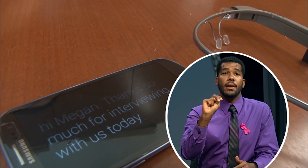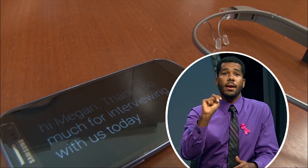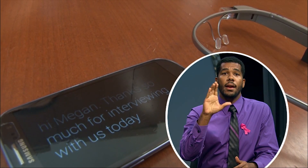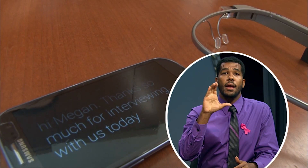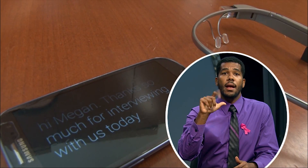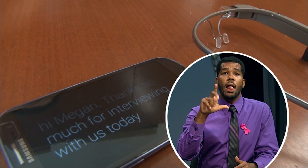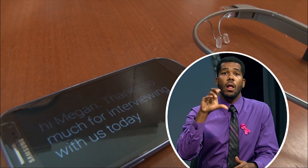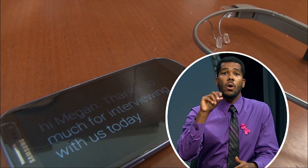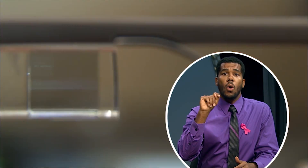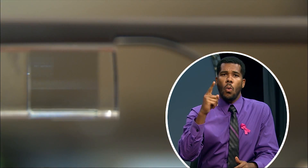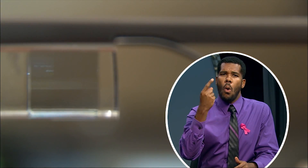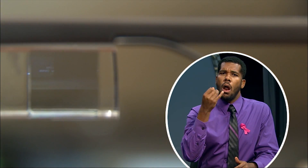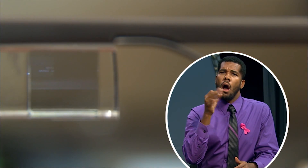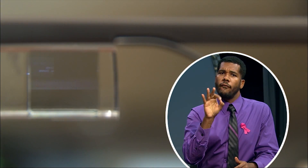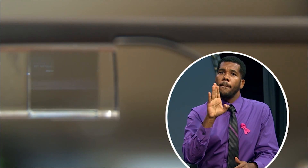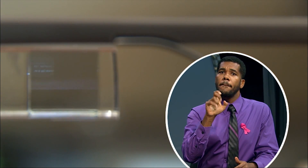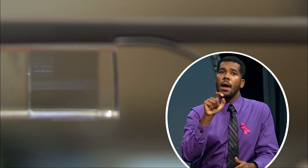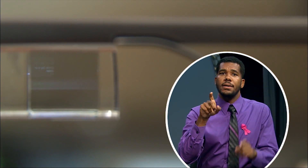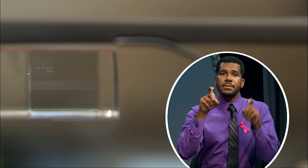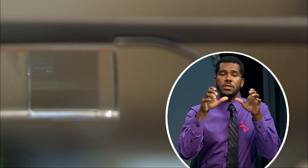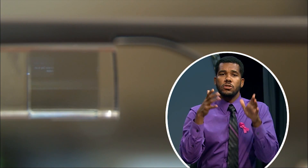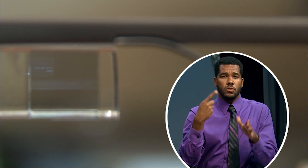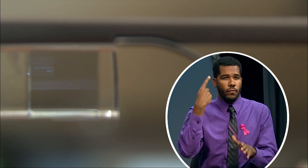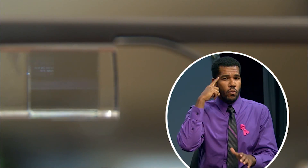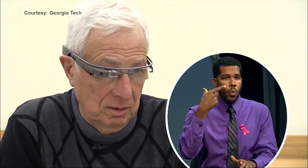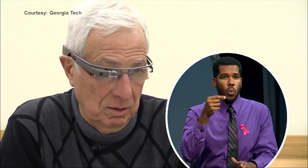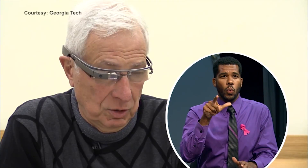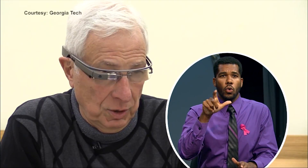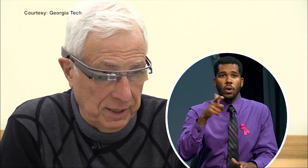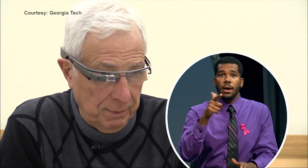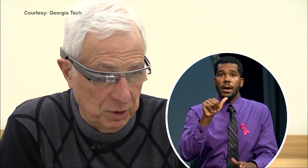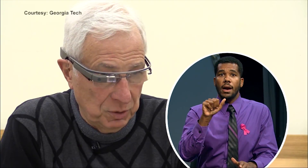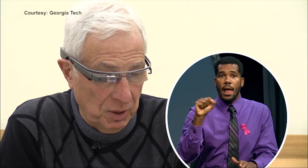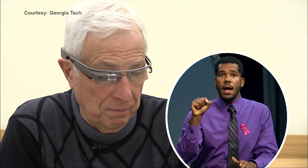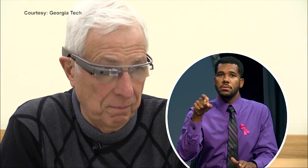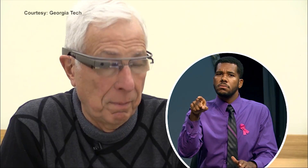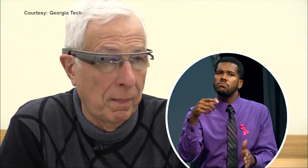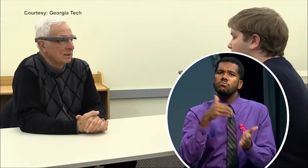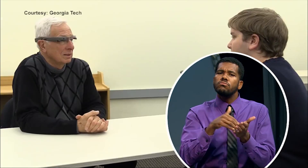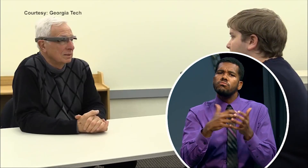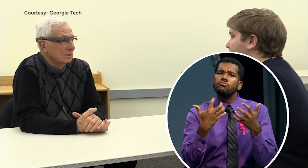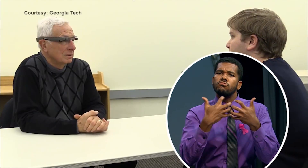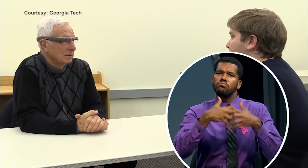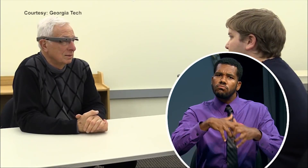Megan Calcote is one of the beta testers of Google Glass. She often coordinates interpreters